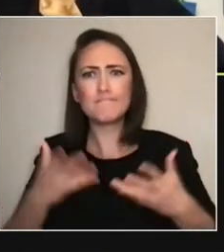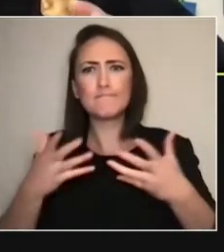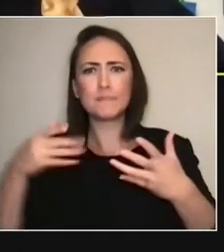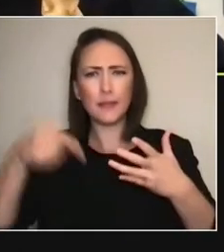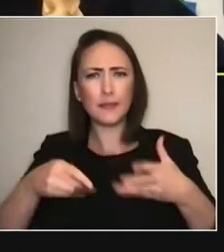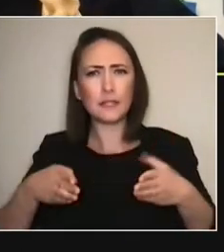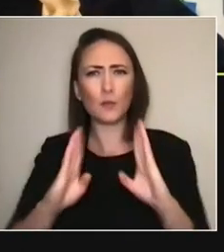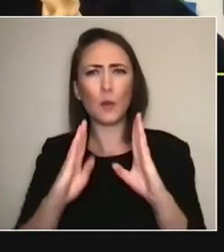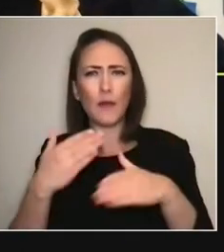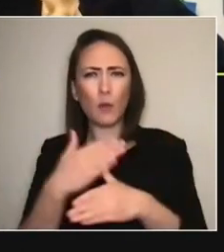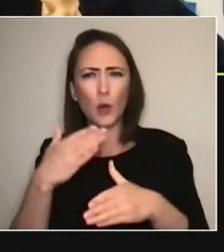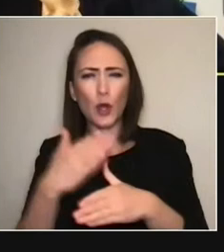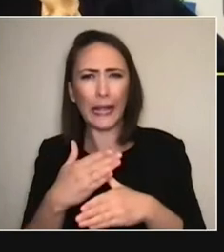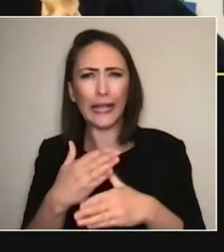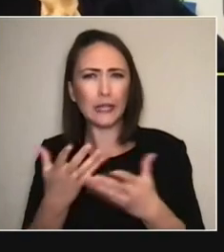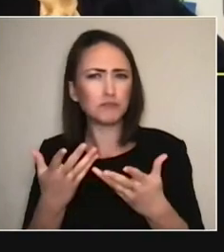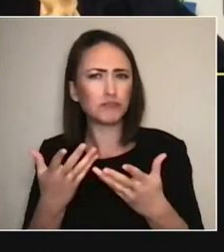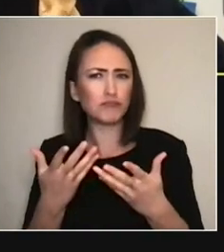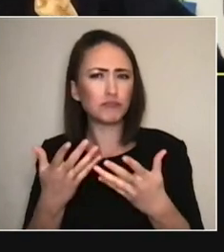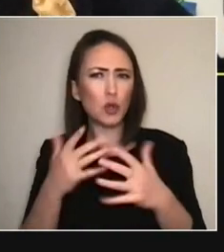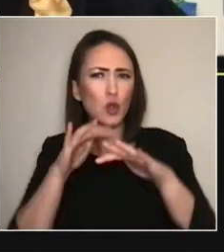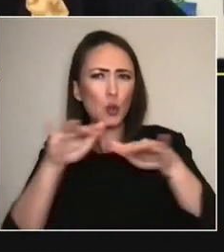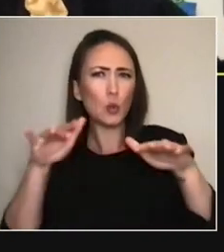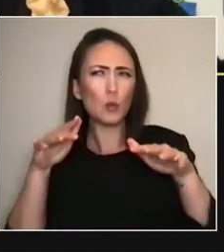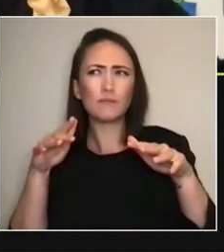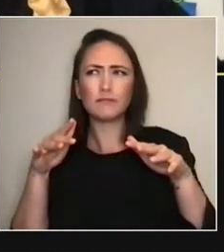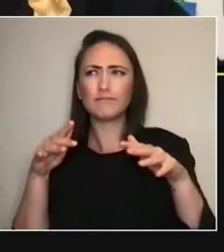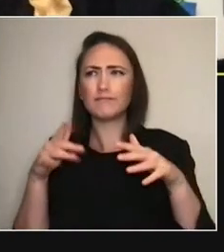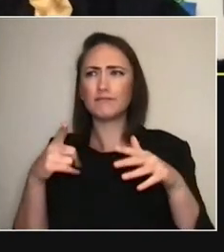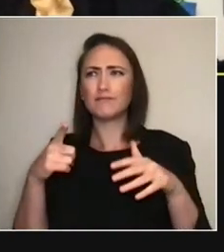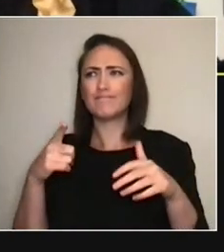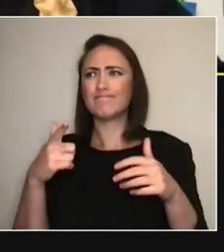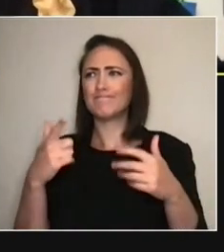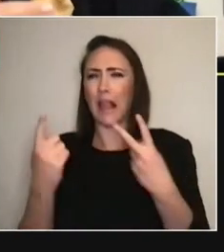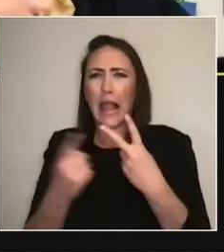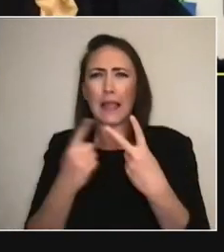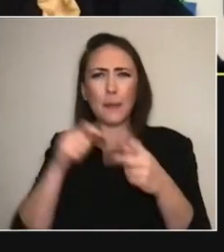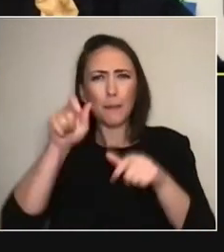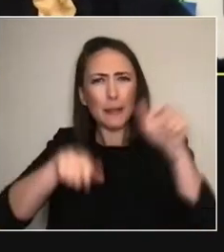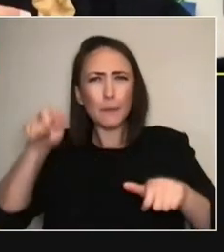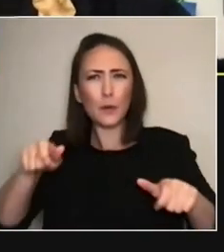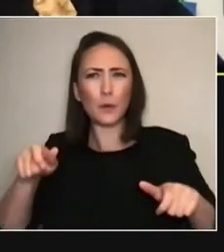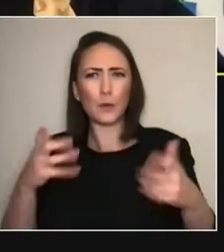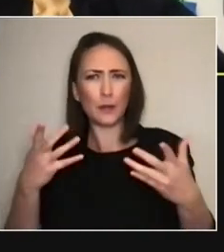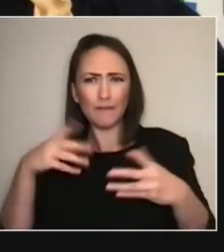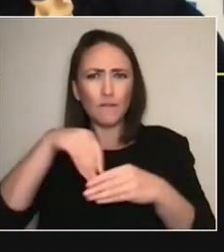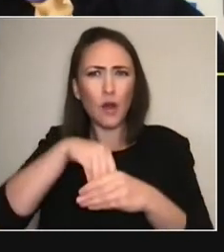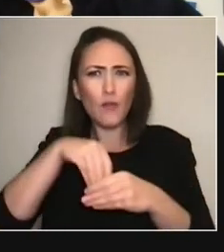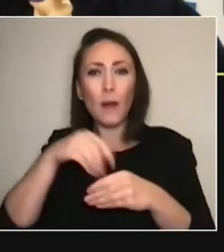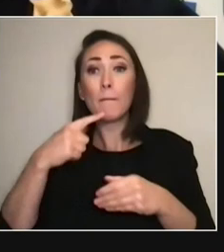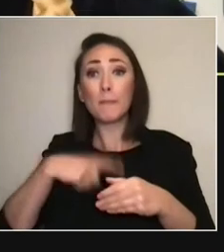the precarity of what we're living with globally? So, the pandemic situation kind of just is fluctuating constantly,